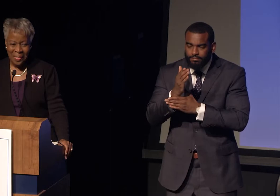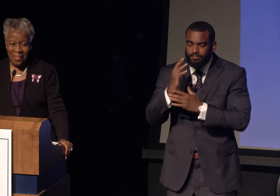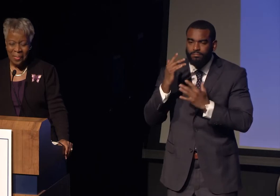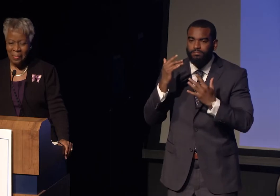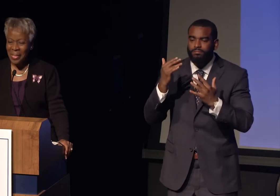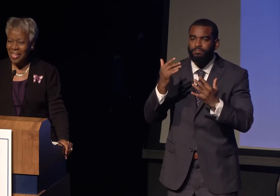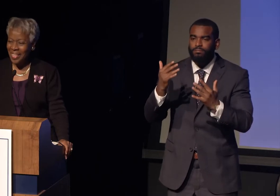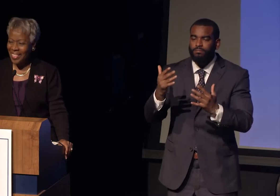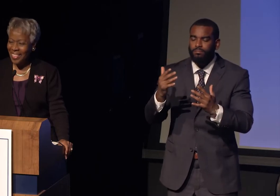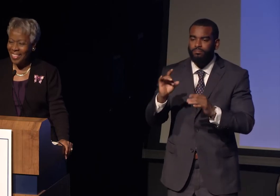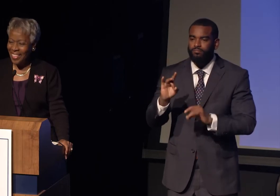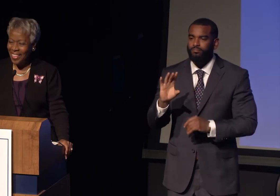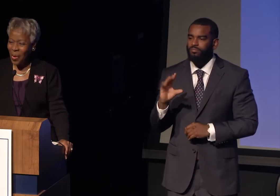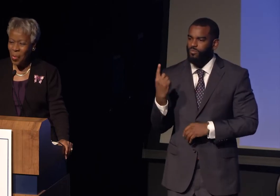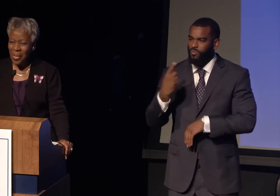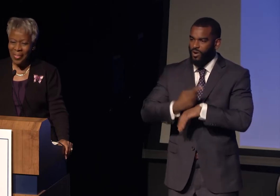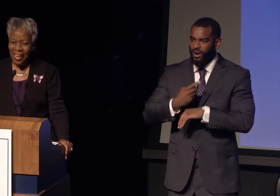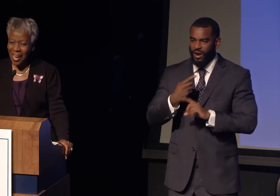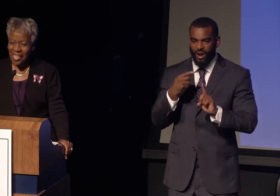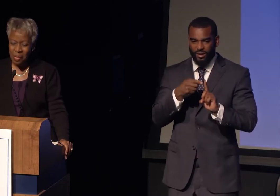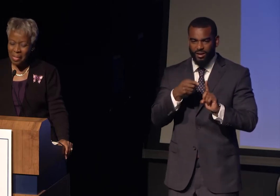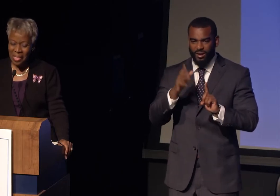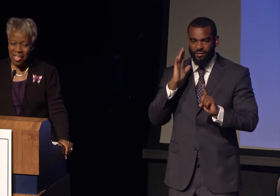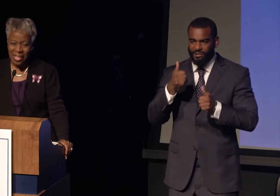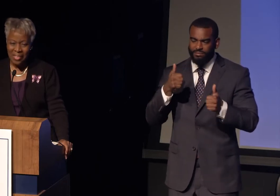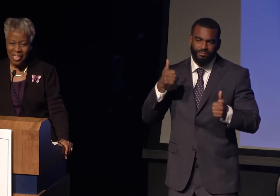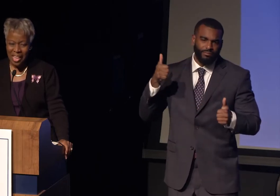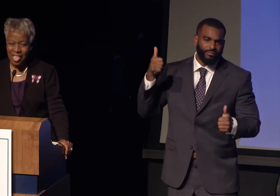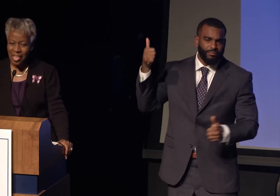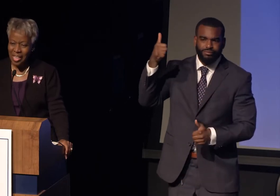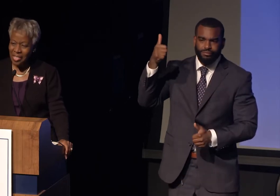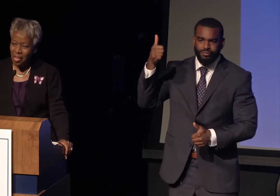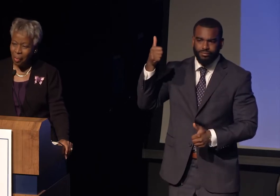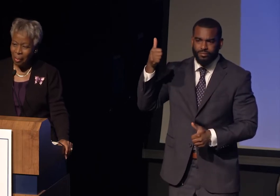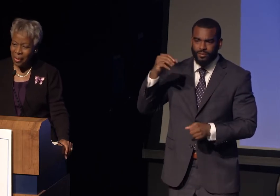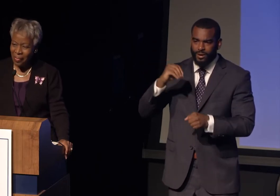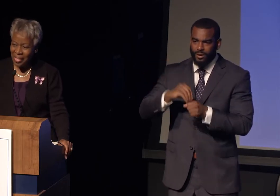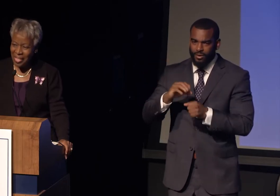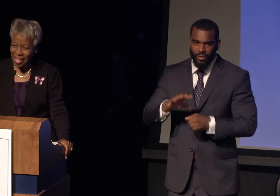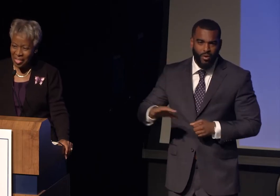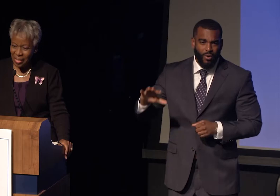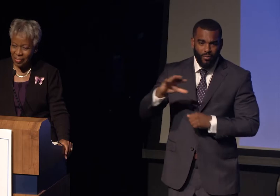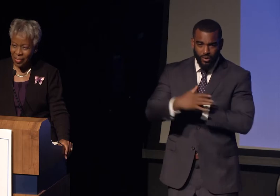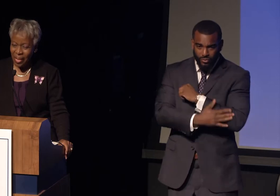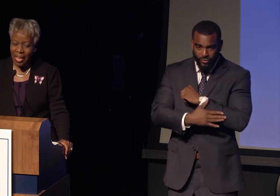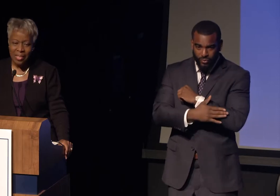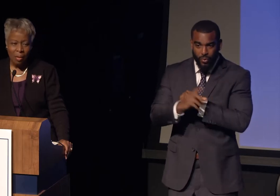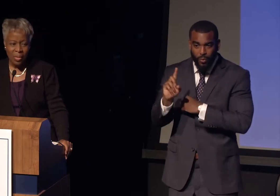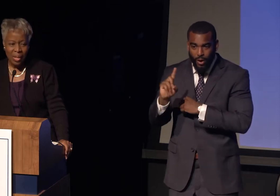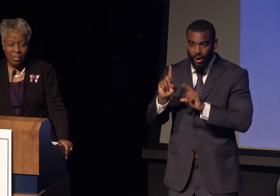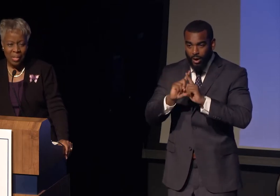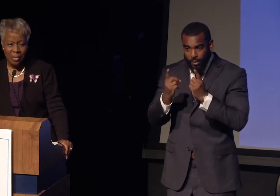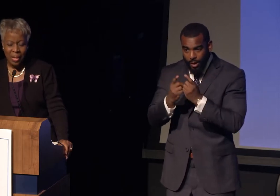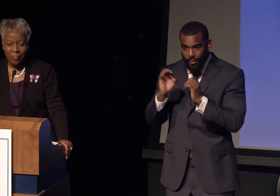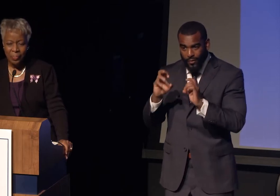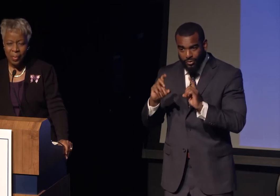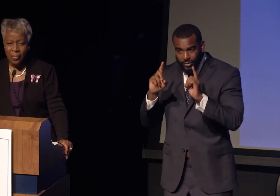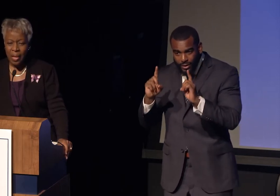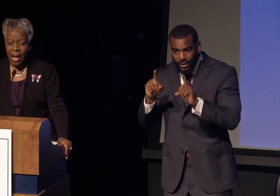the highest position in the nation at the Department of Education as our Secretary.